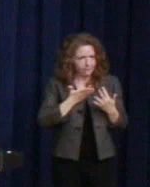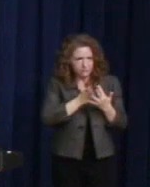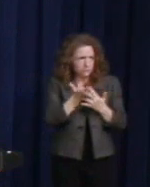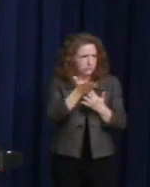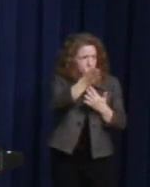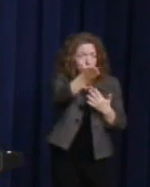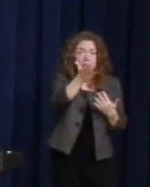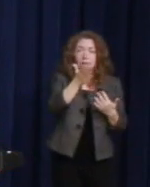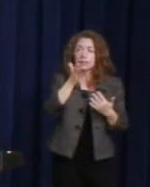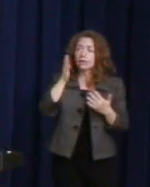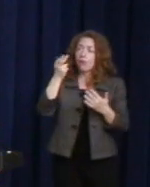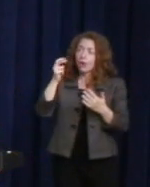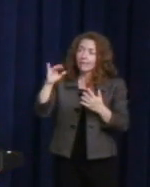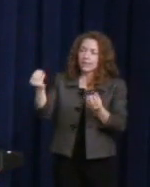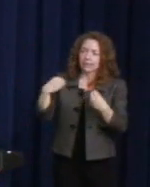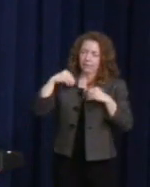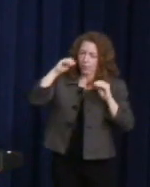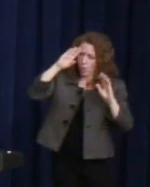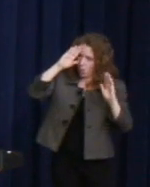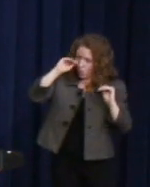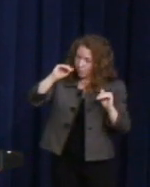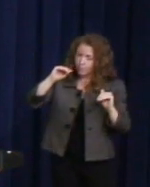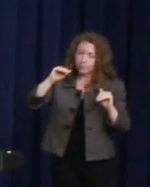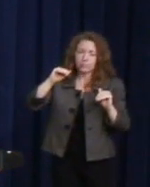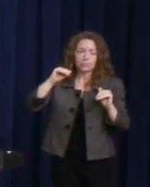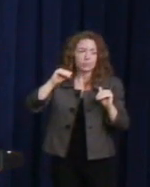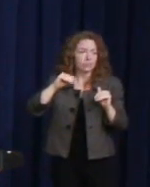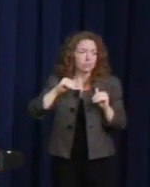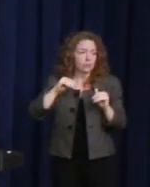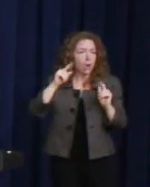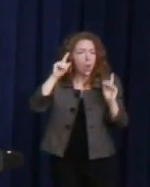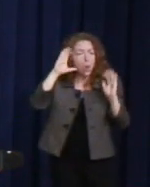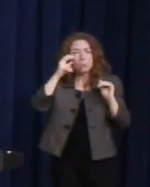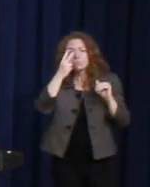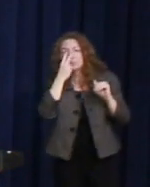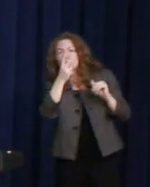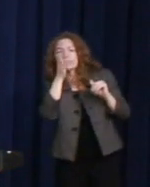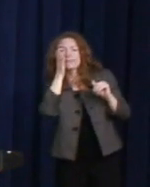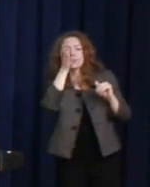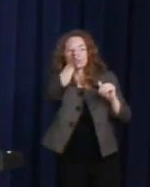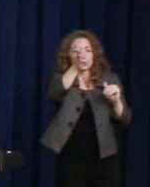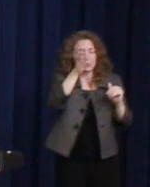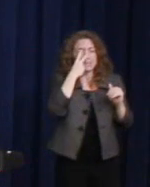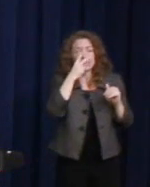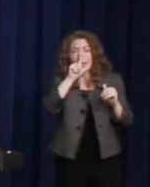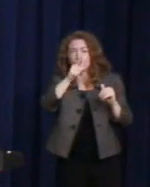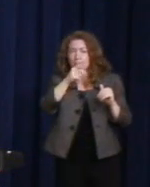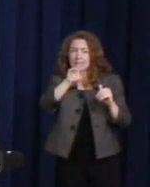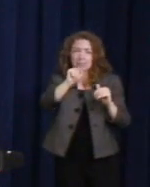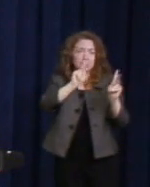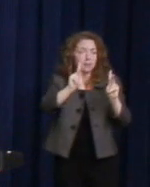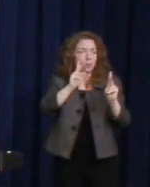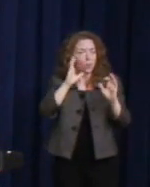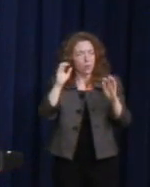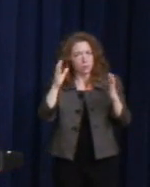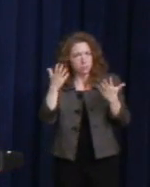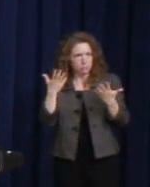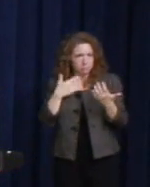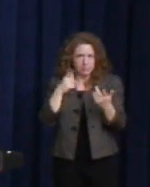hope for the future. A future where LGBT people would be treated with dignity and respect.